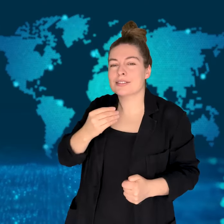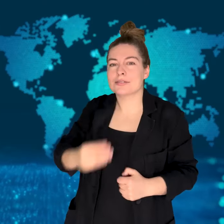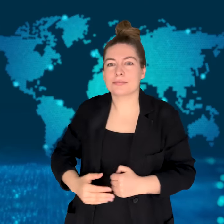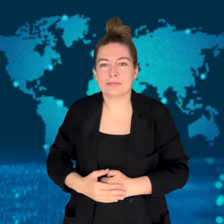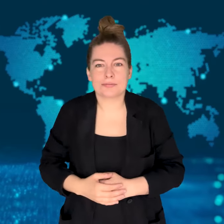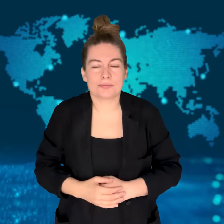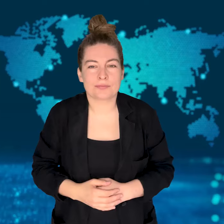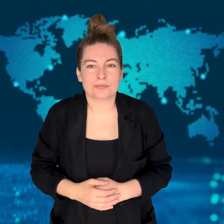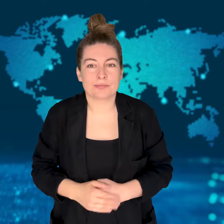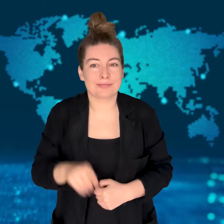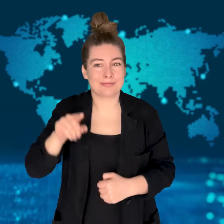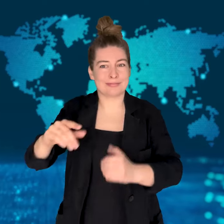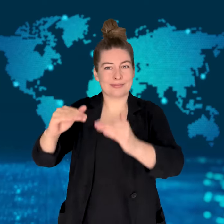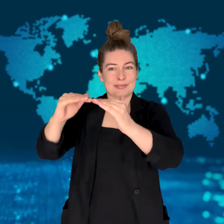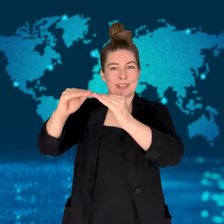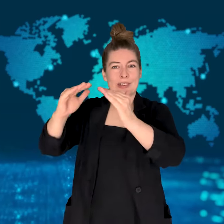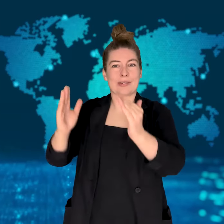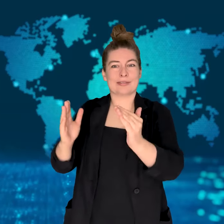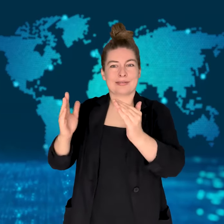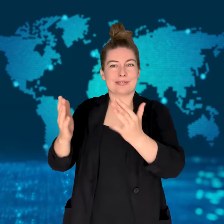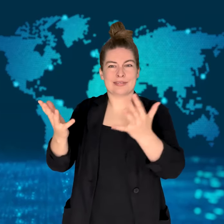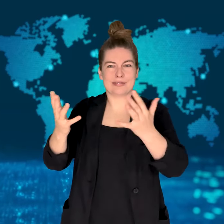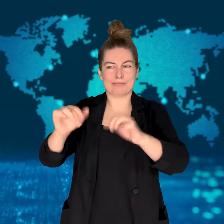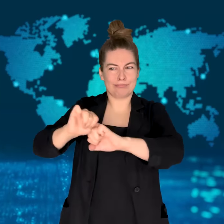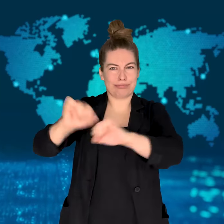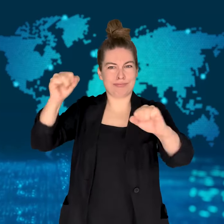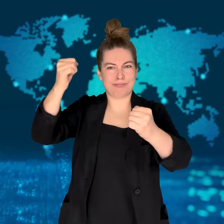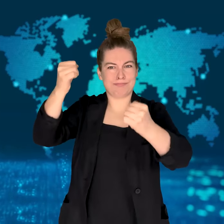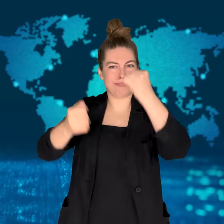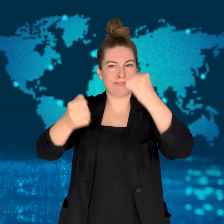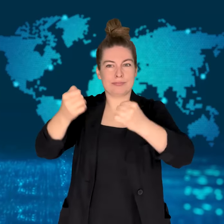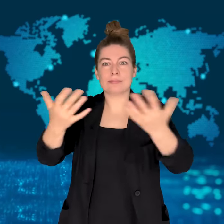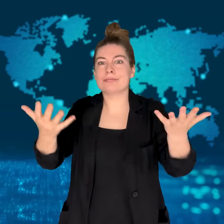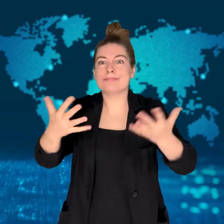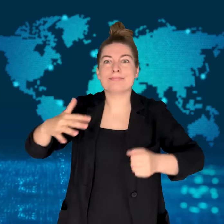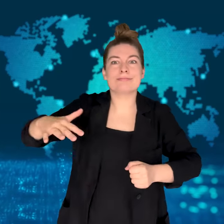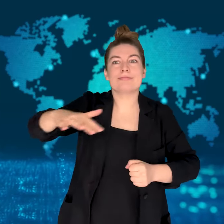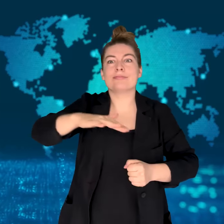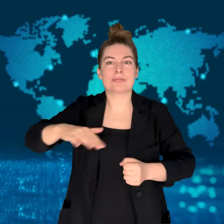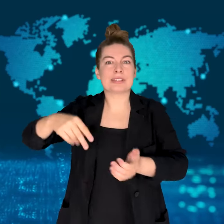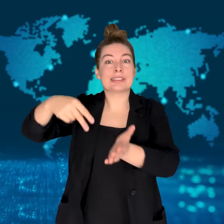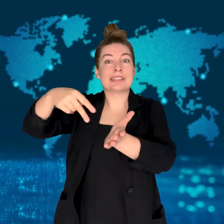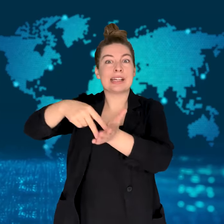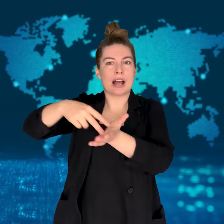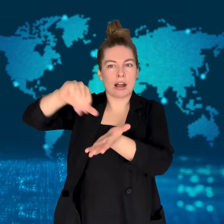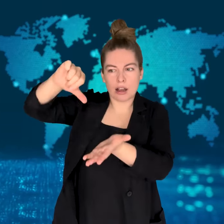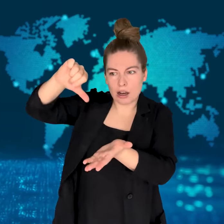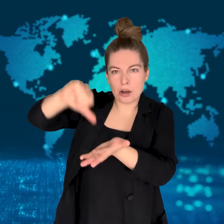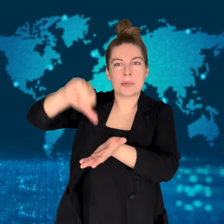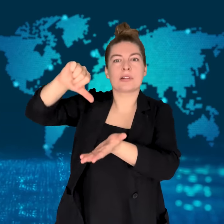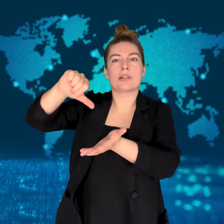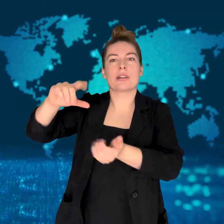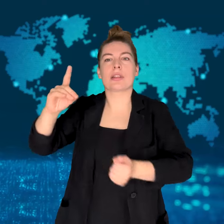The attacked building was located in